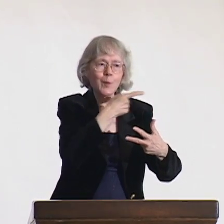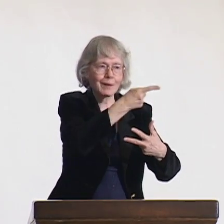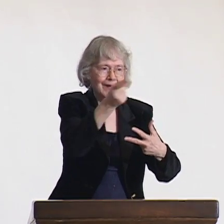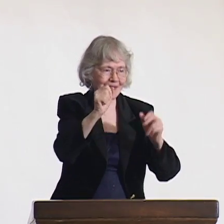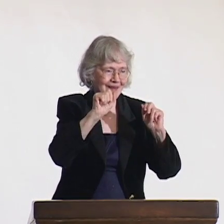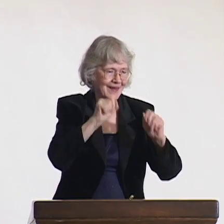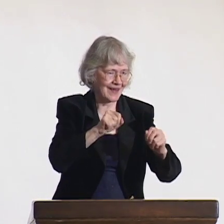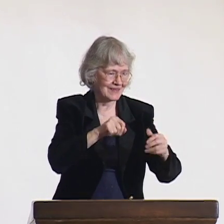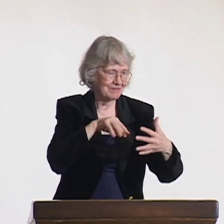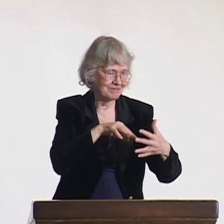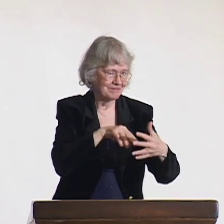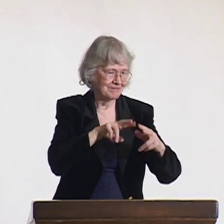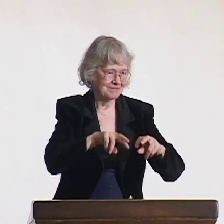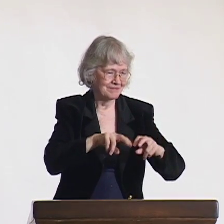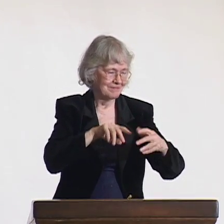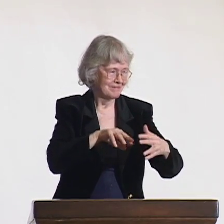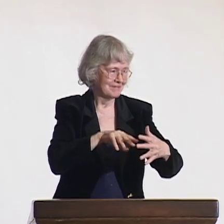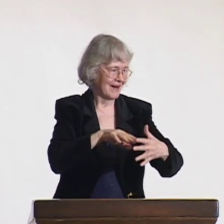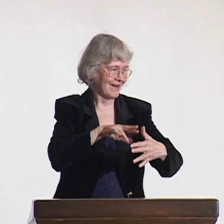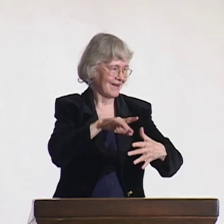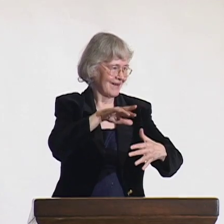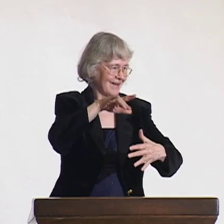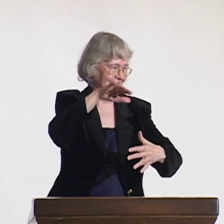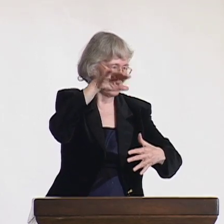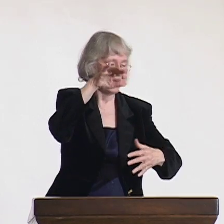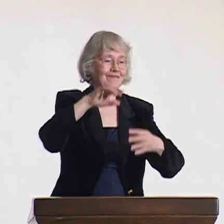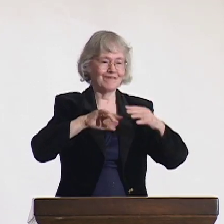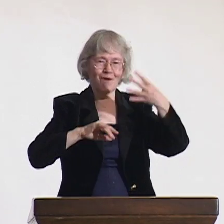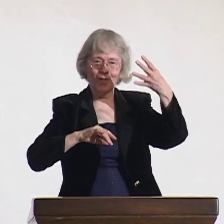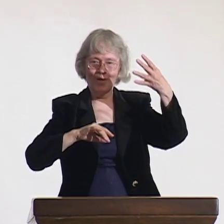Hopefully, someone here in the audience will receive four or more.